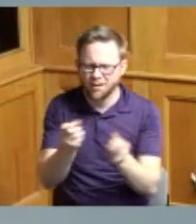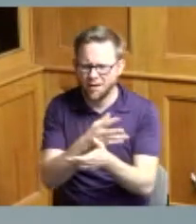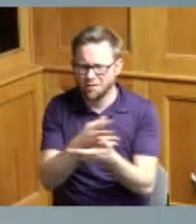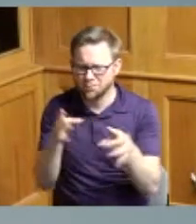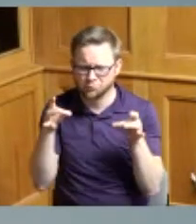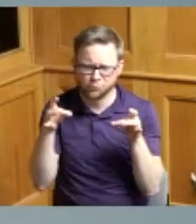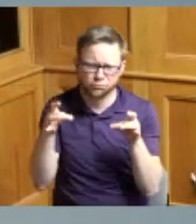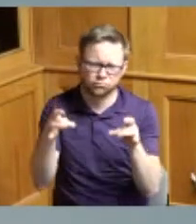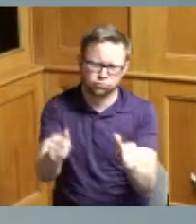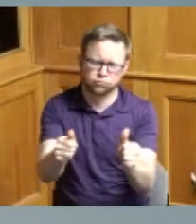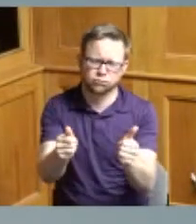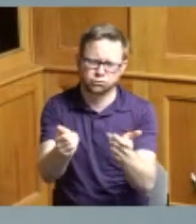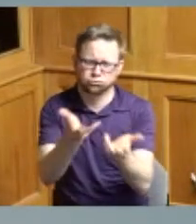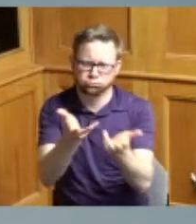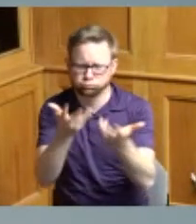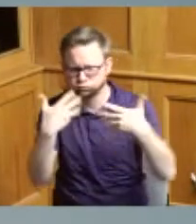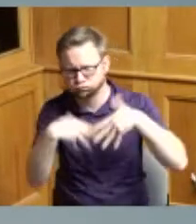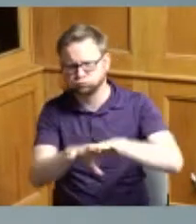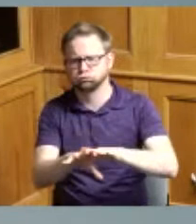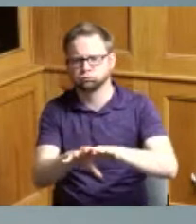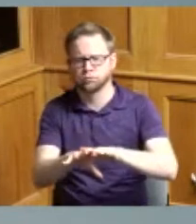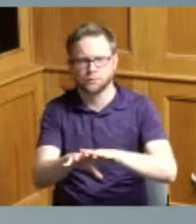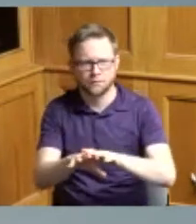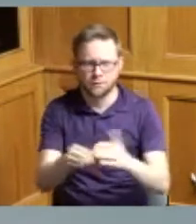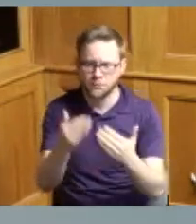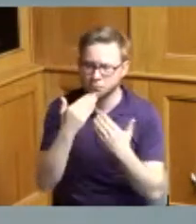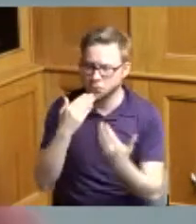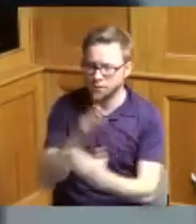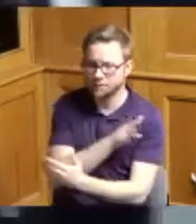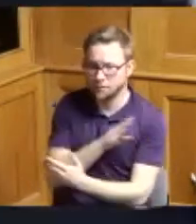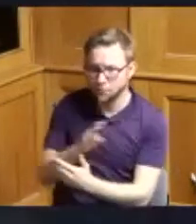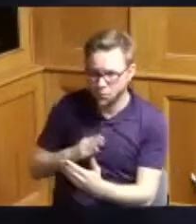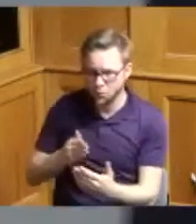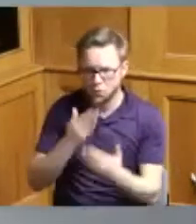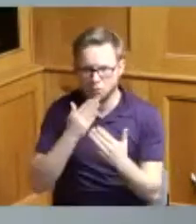I just wanted to thank the Board for your guidance on it as well as everybody else who played a role